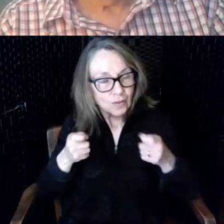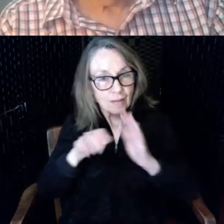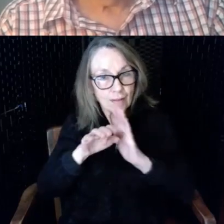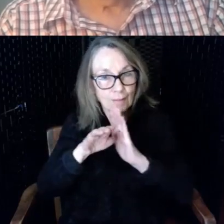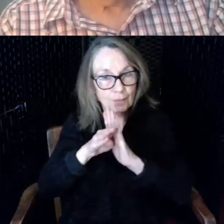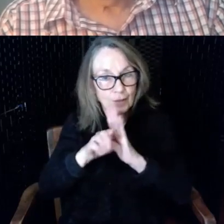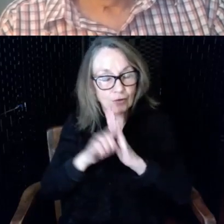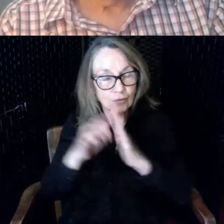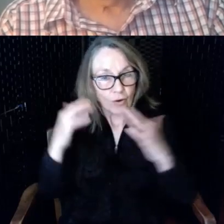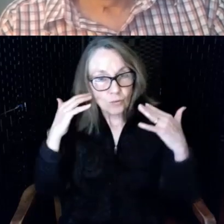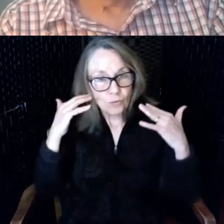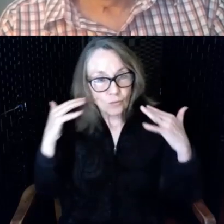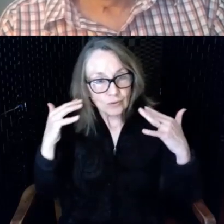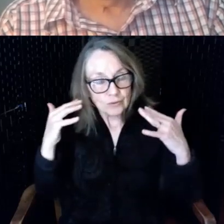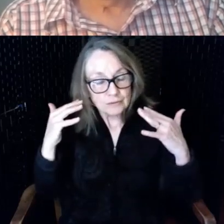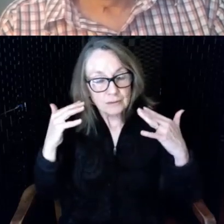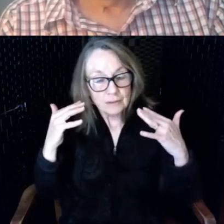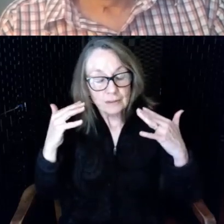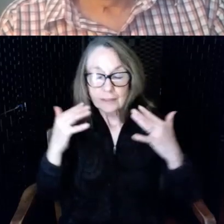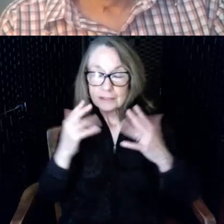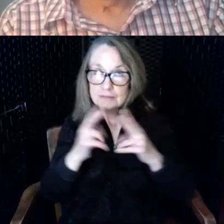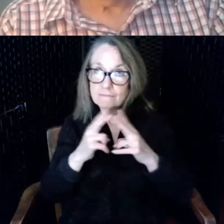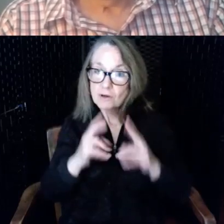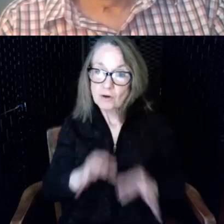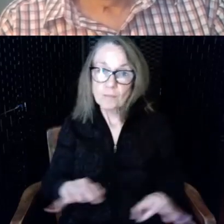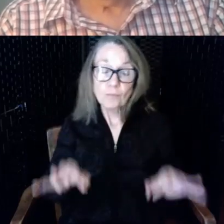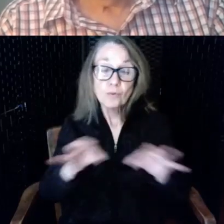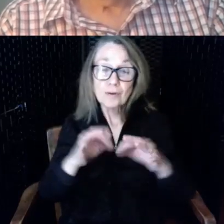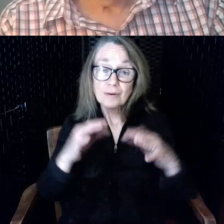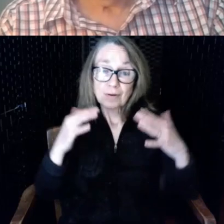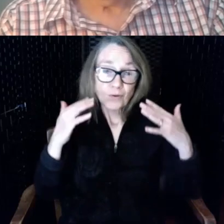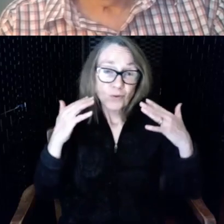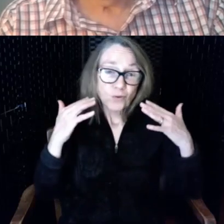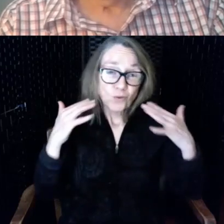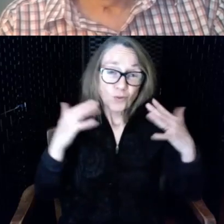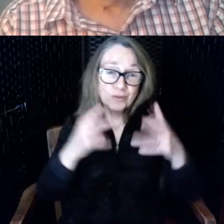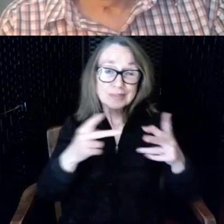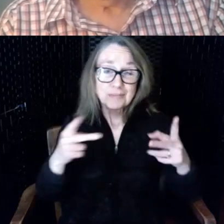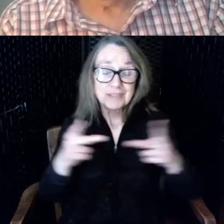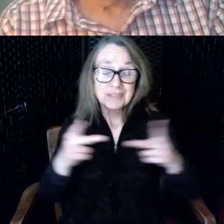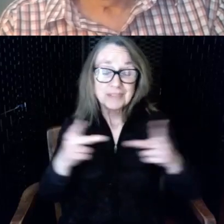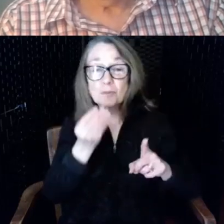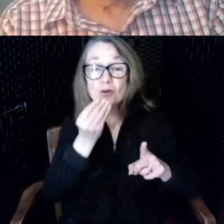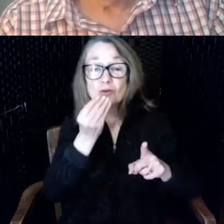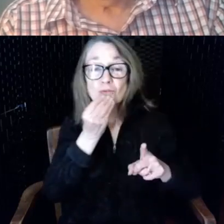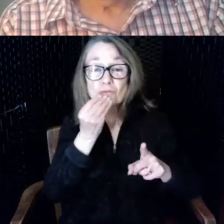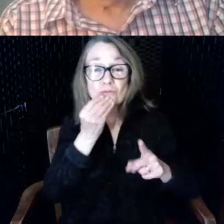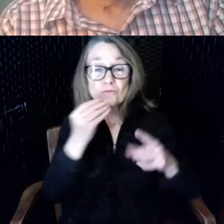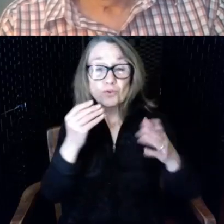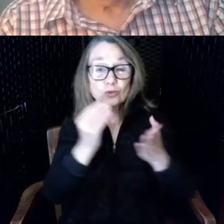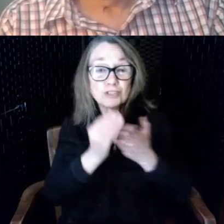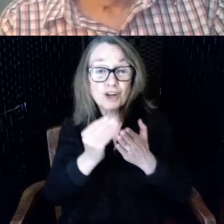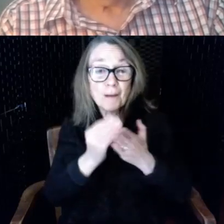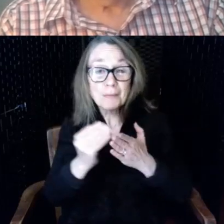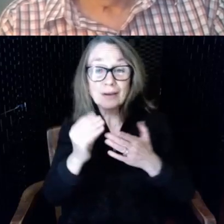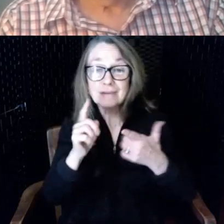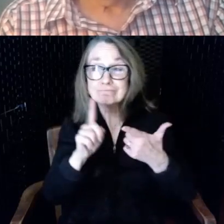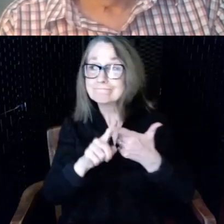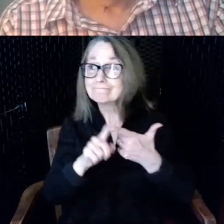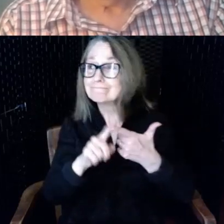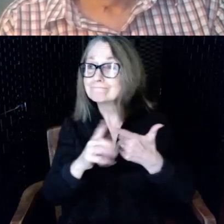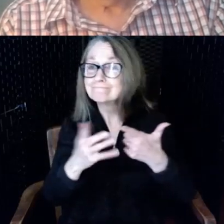particularly important in a noisy place like a grocery store or a customer